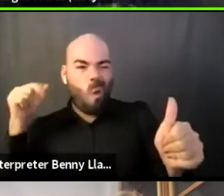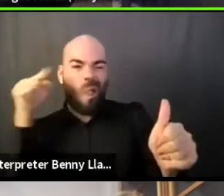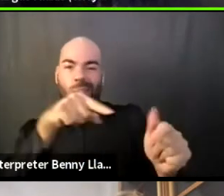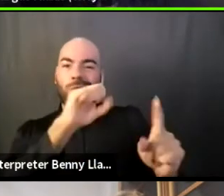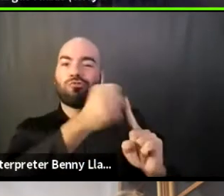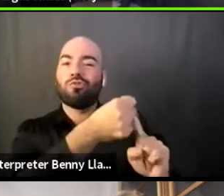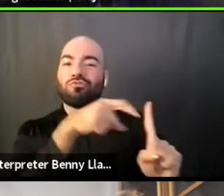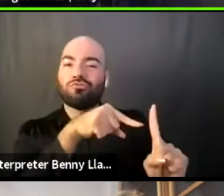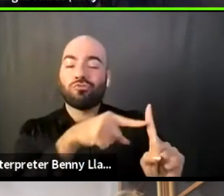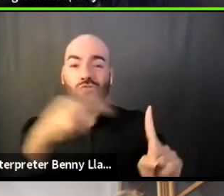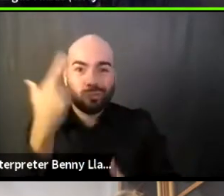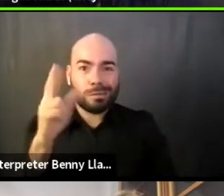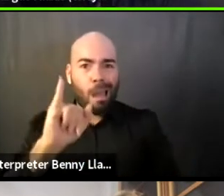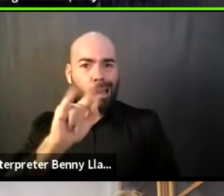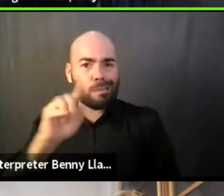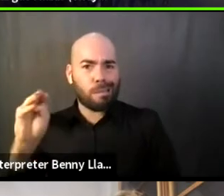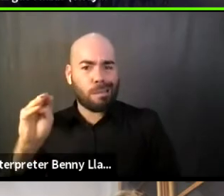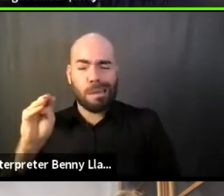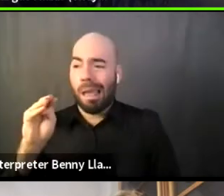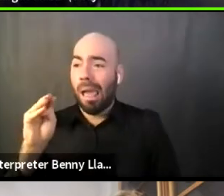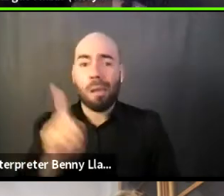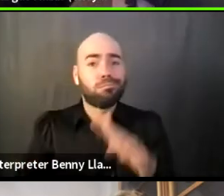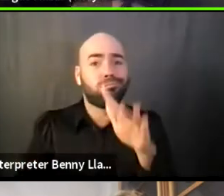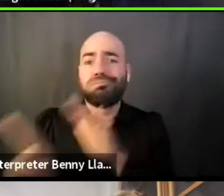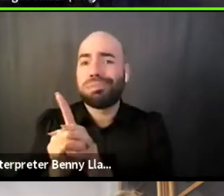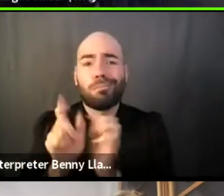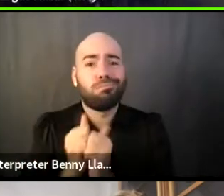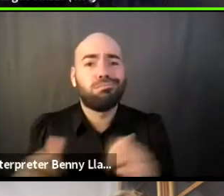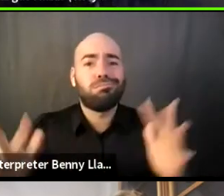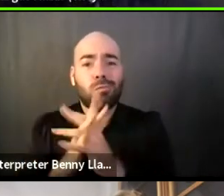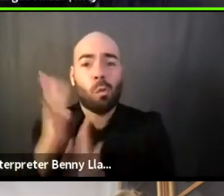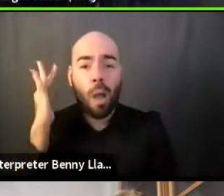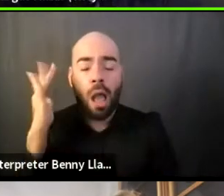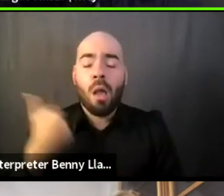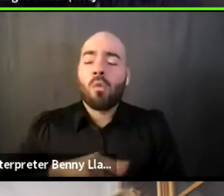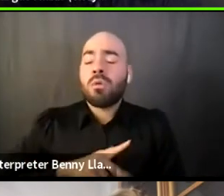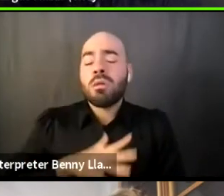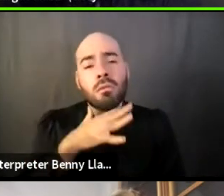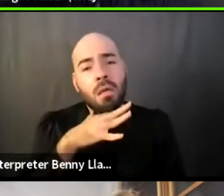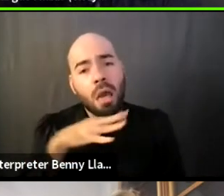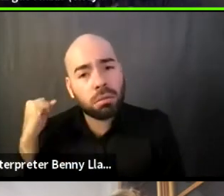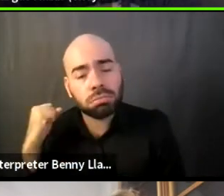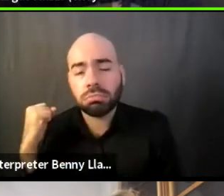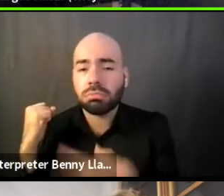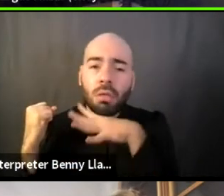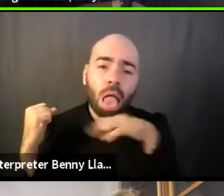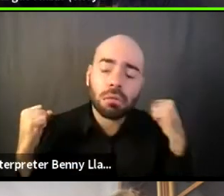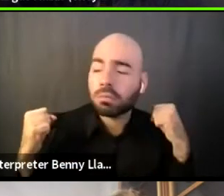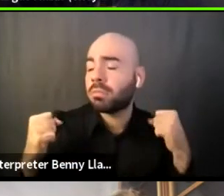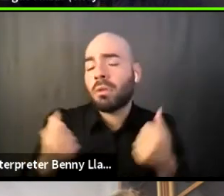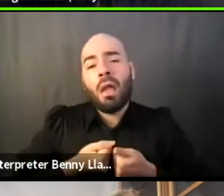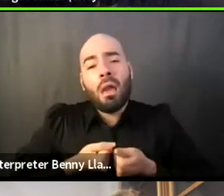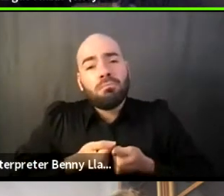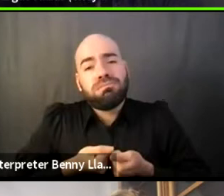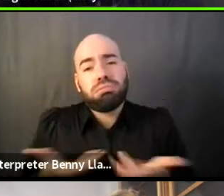is because we're tired of it, we're exhausted of it, and so if that is something the institution